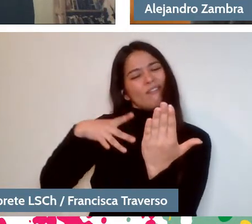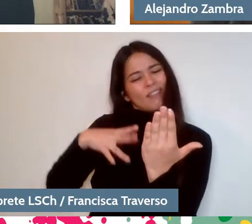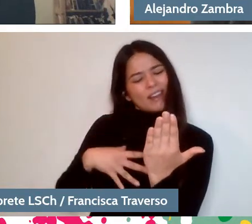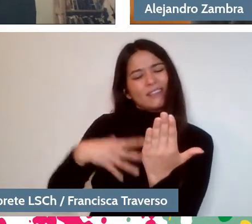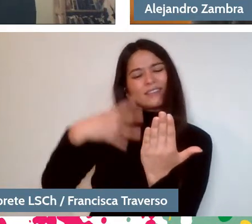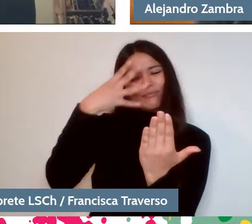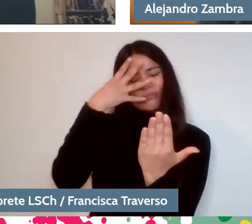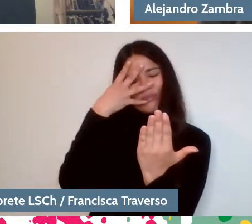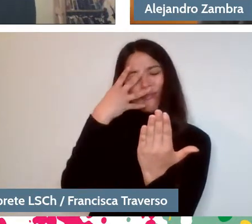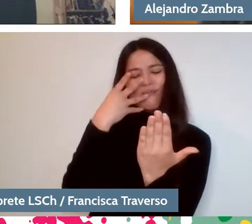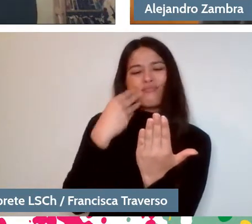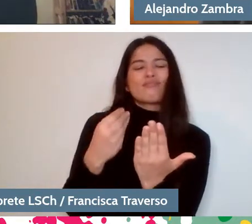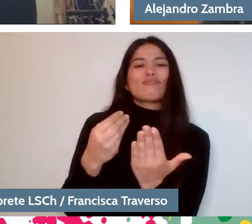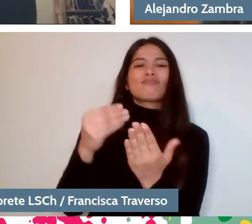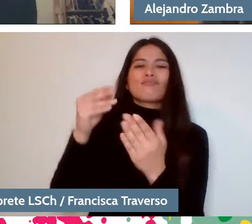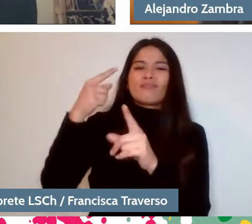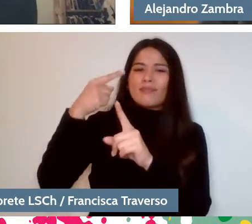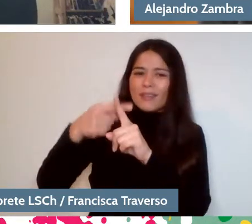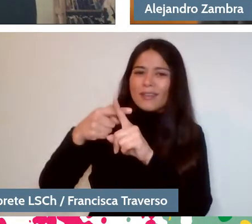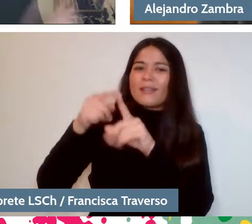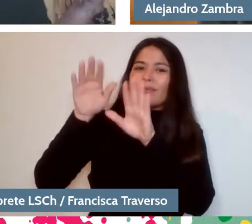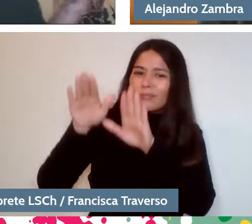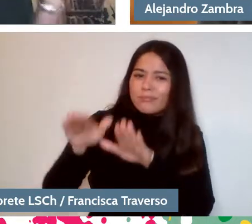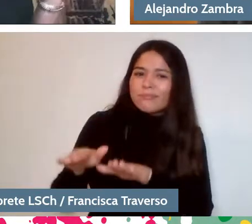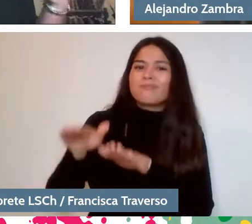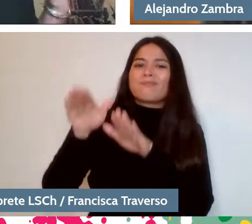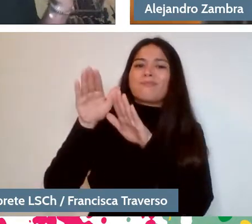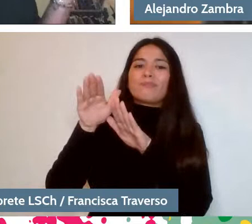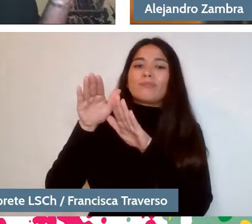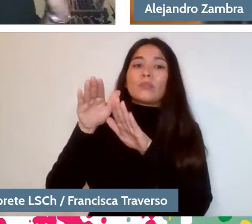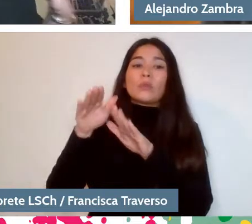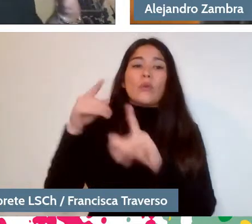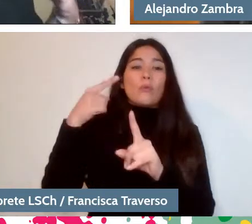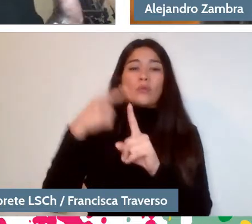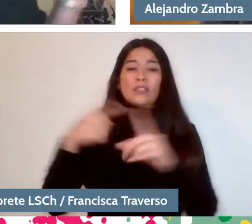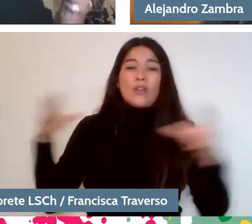and it was the opportunity to read it all together for the first time